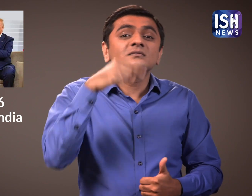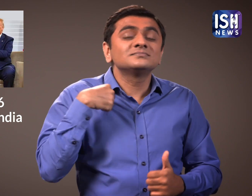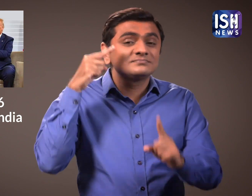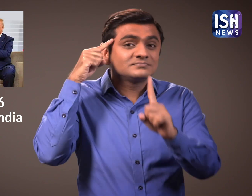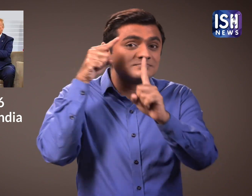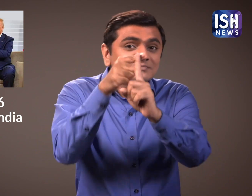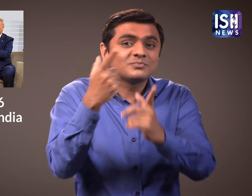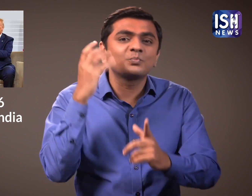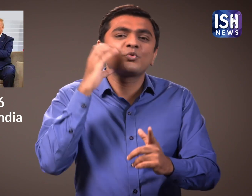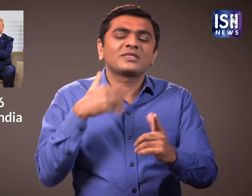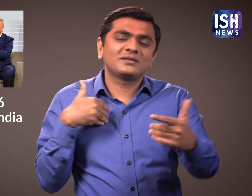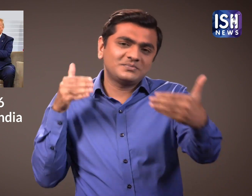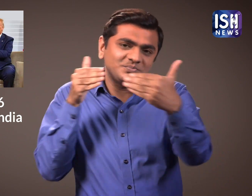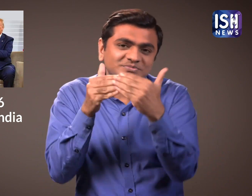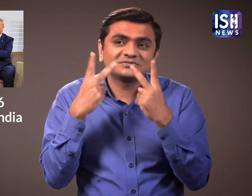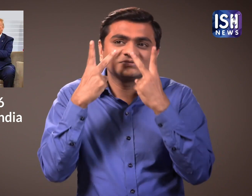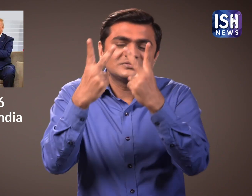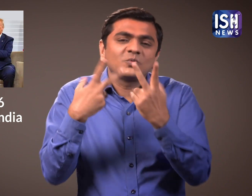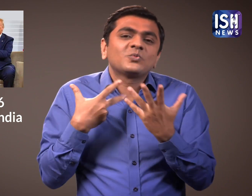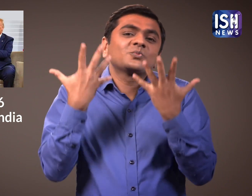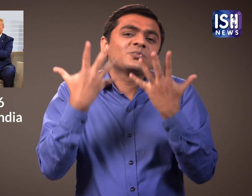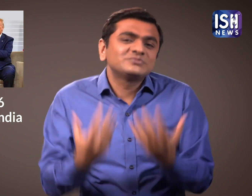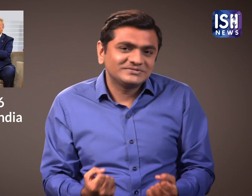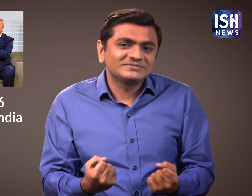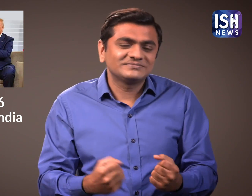He is coming to India just to meet Modi.